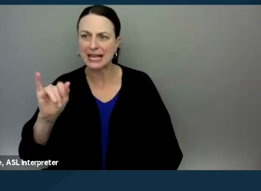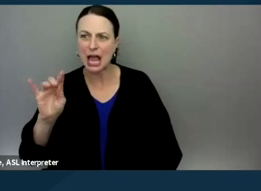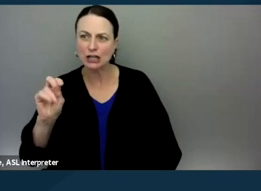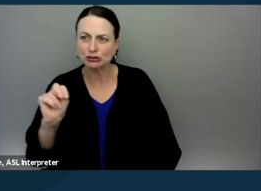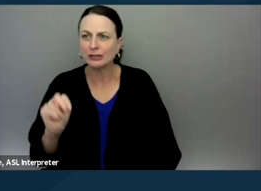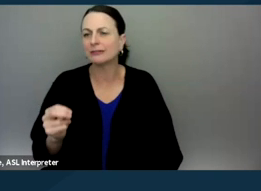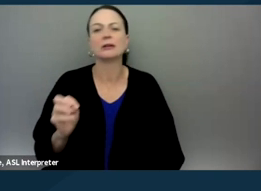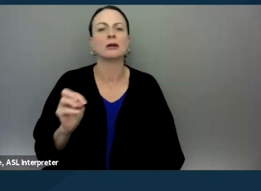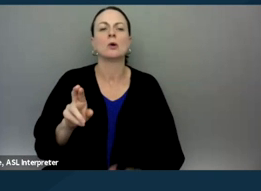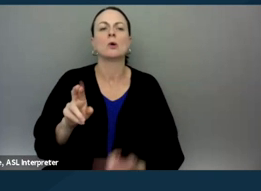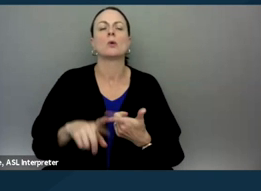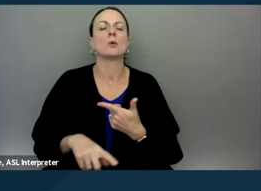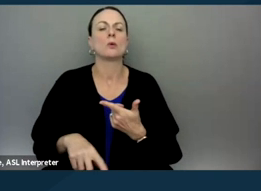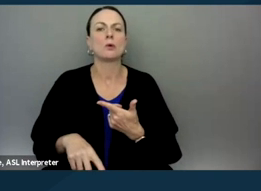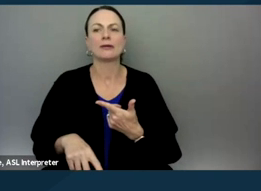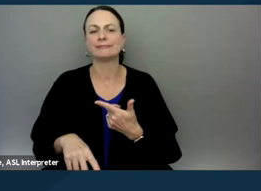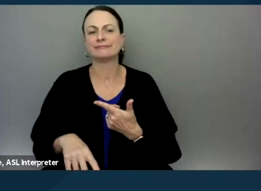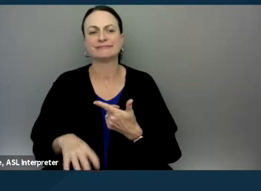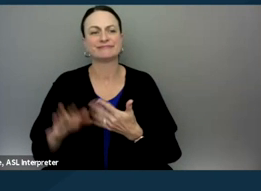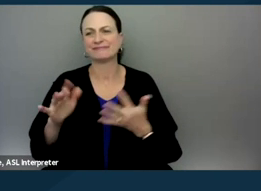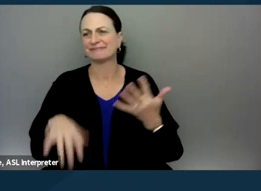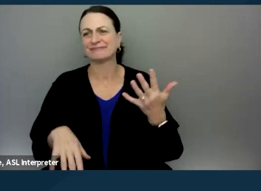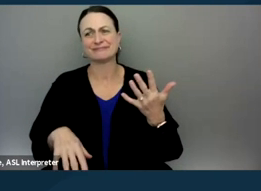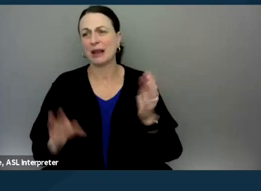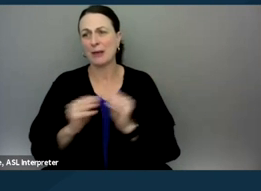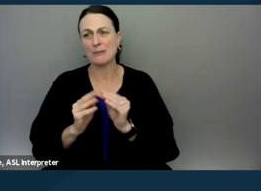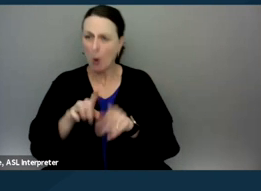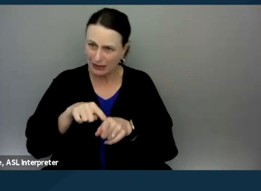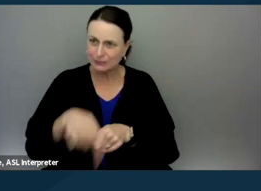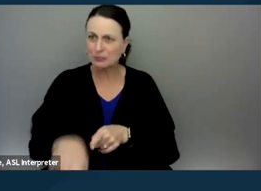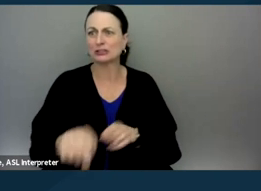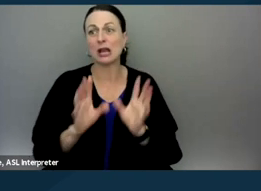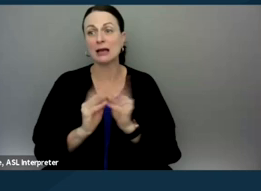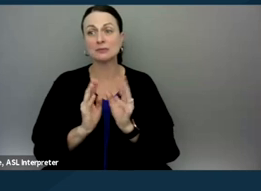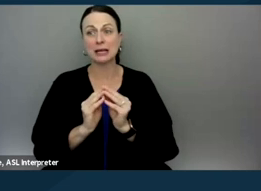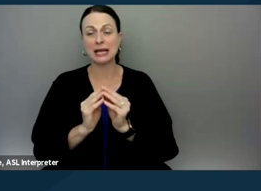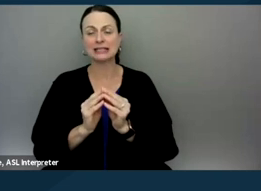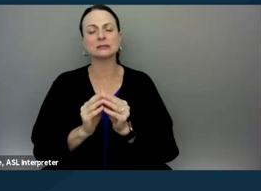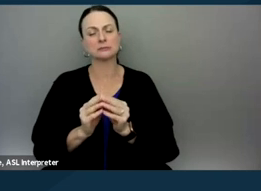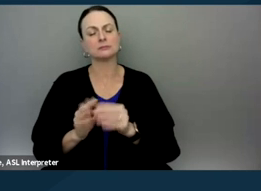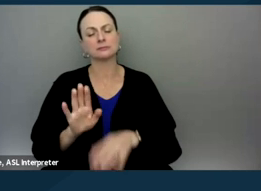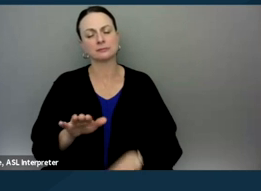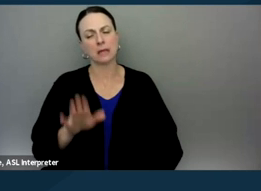or at, you know, these more specialized meetings. Increasingly in the State of California,